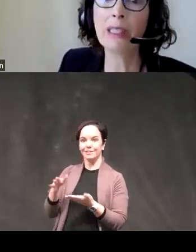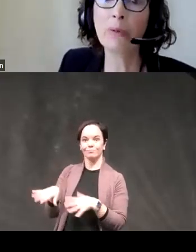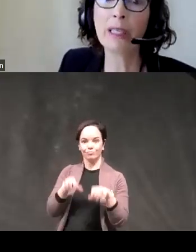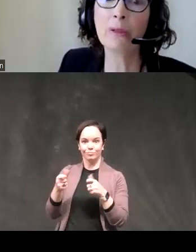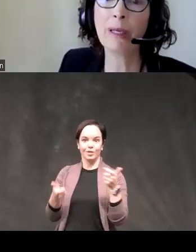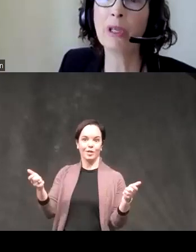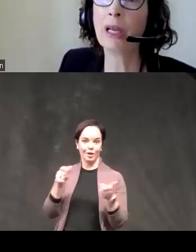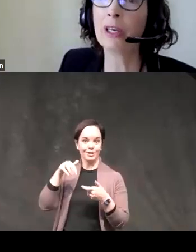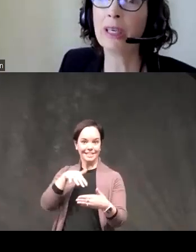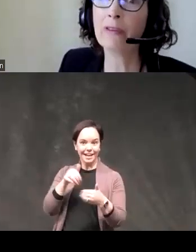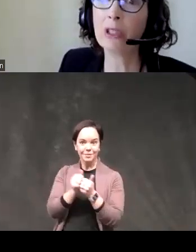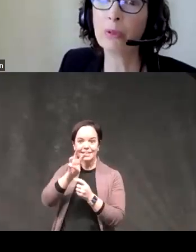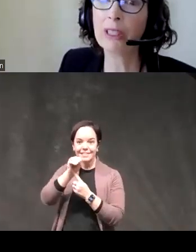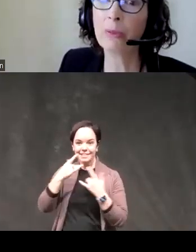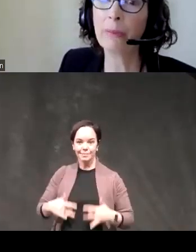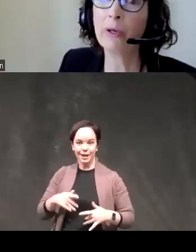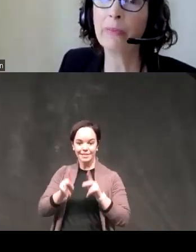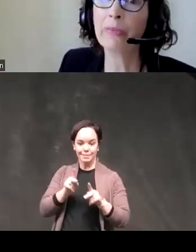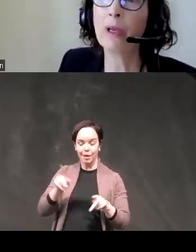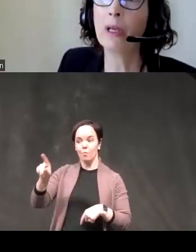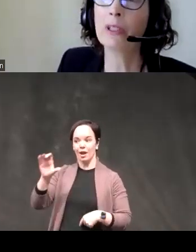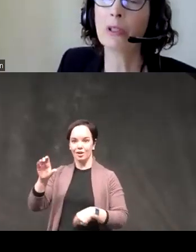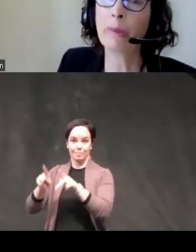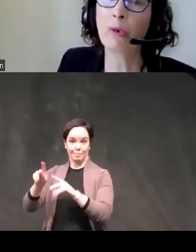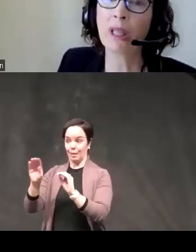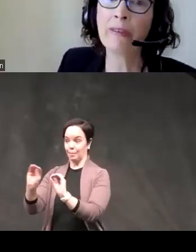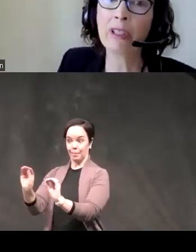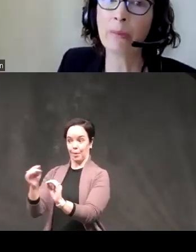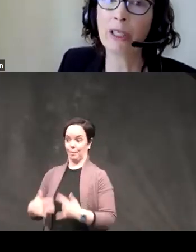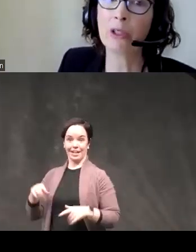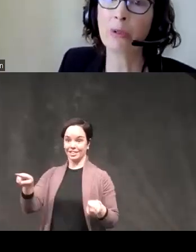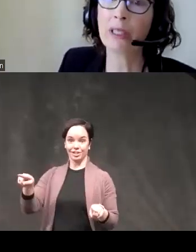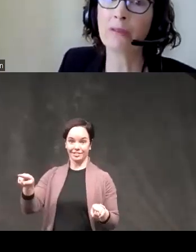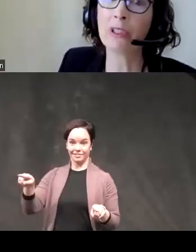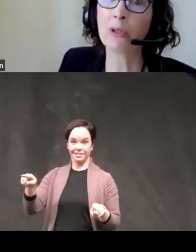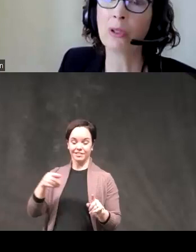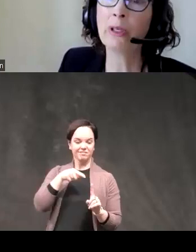depressed people 100 never depressed people so people with lifetime major depressive disorder